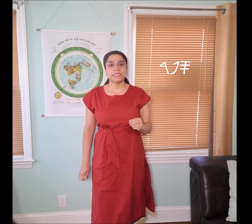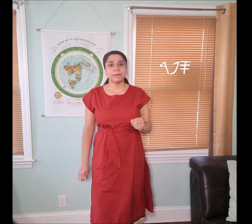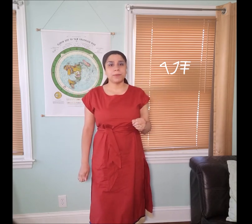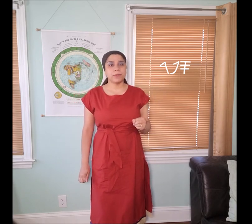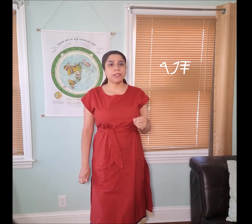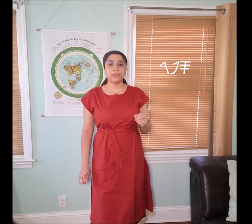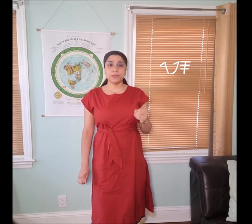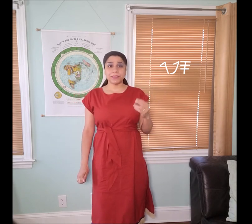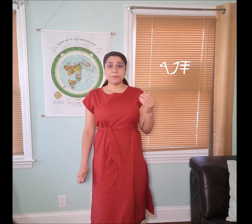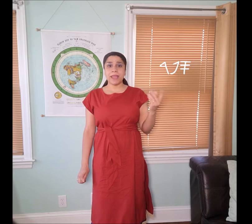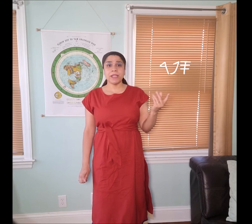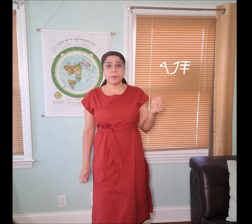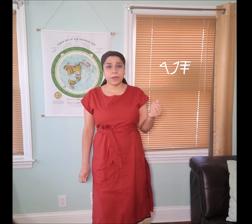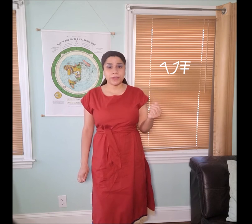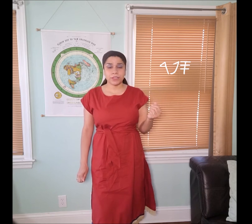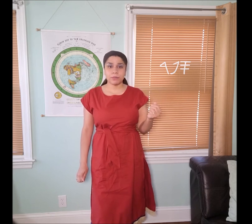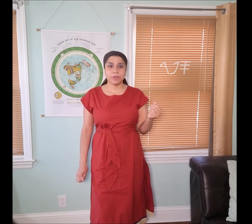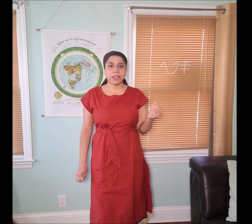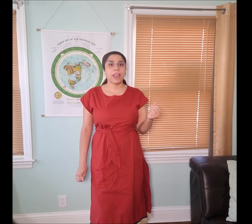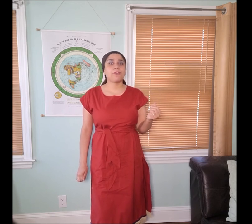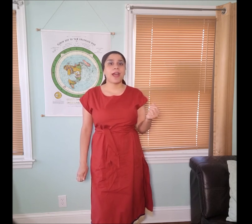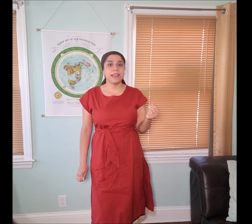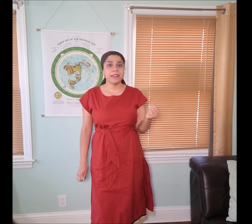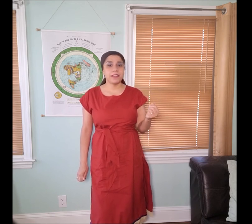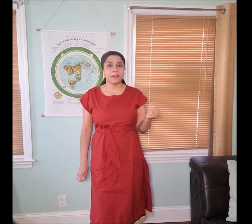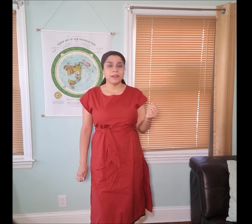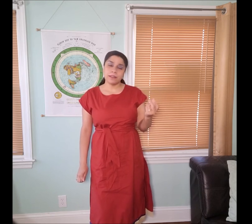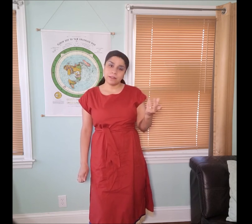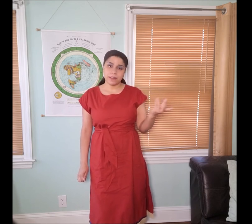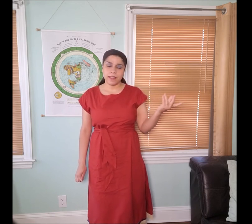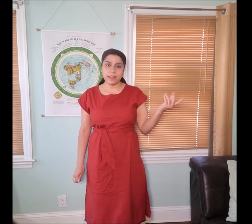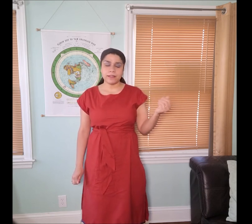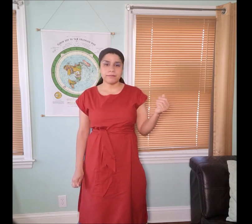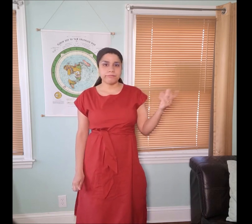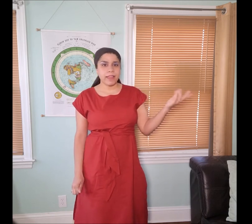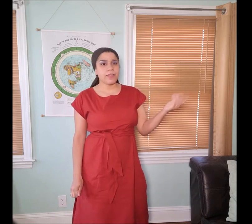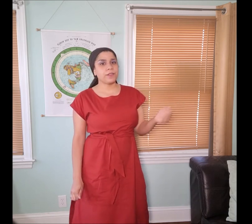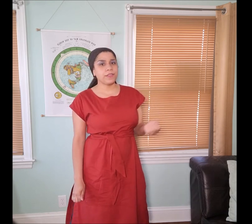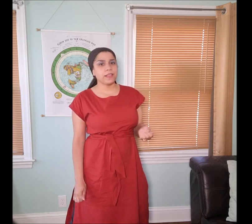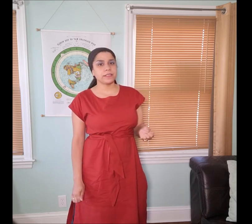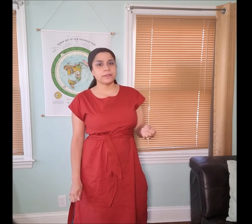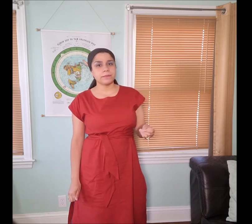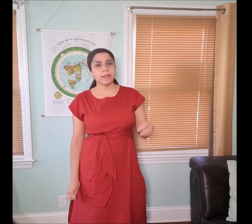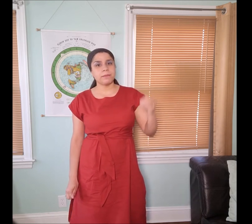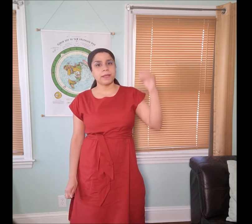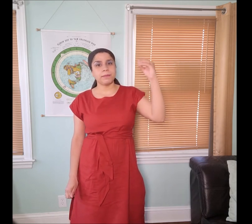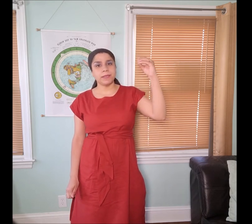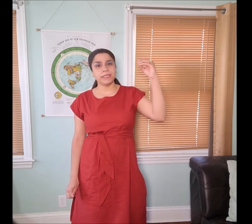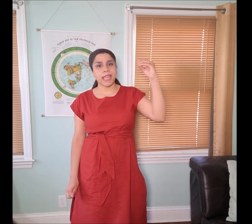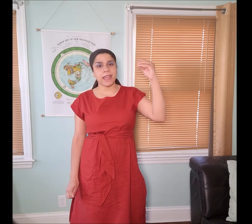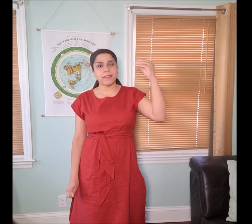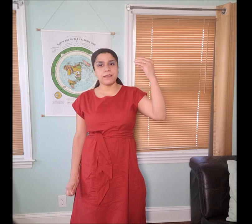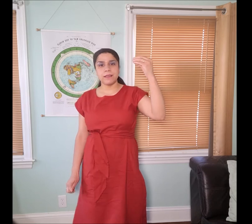symbol is used in many words to communicate writing and other things but it is called head.